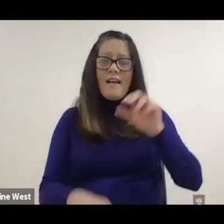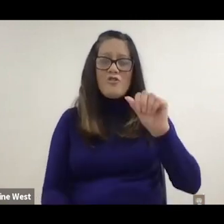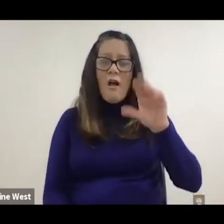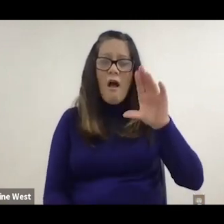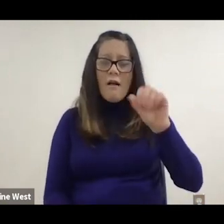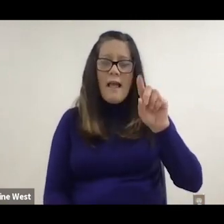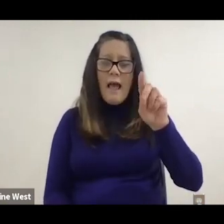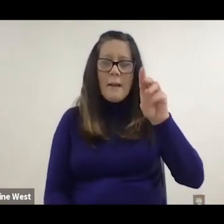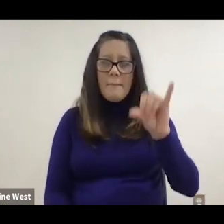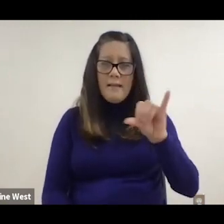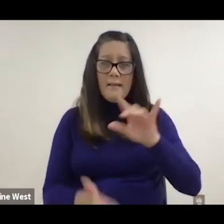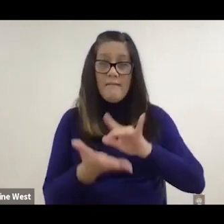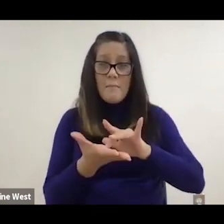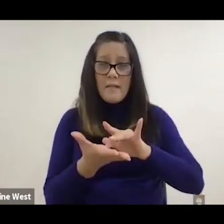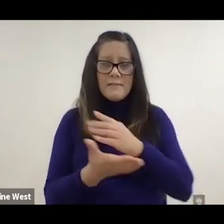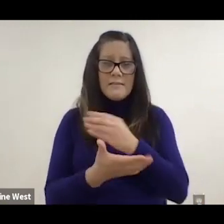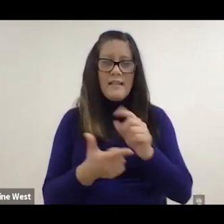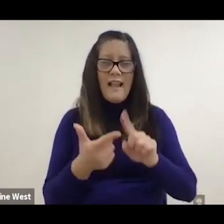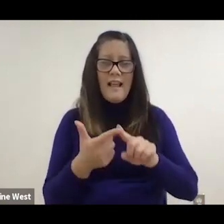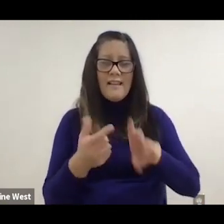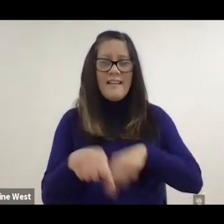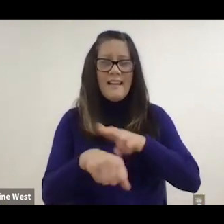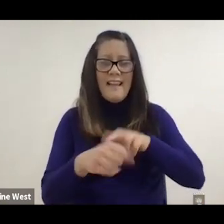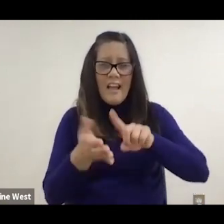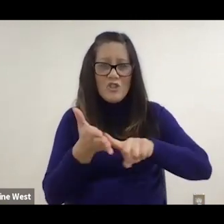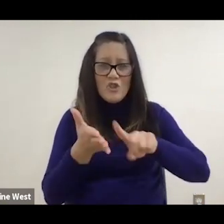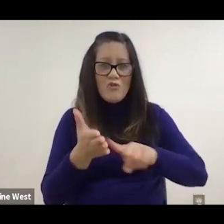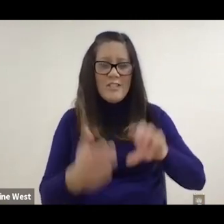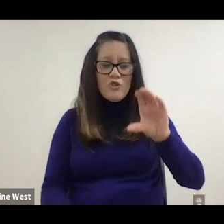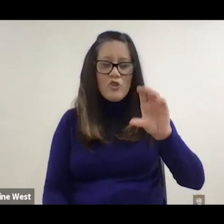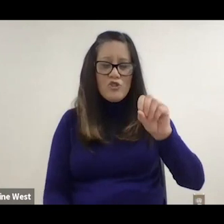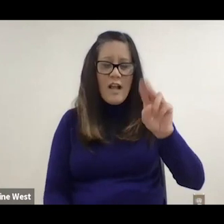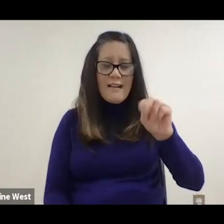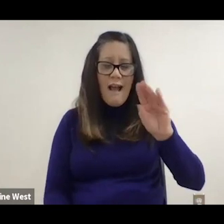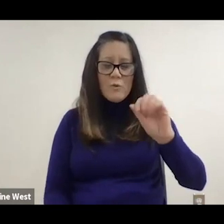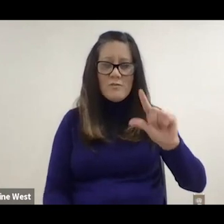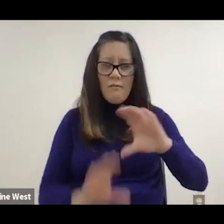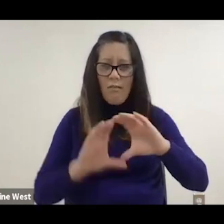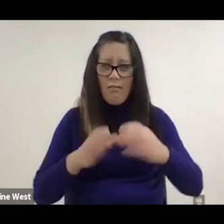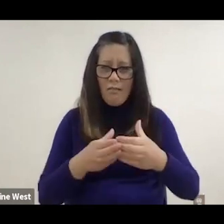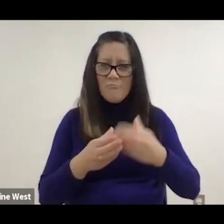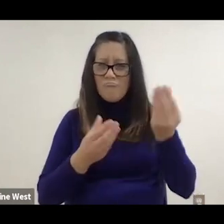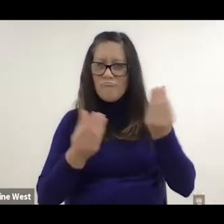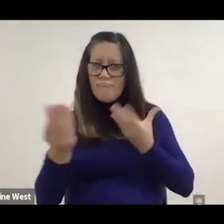National Academy of Medicine and the National Research Council and others.